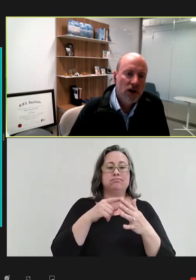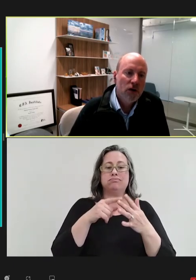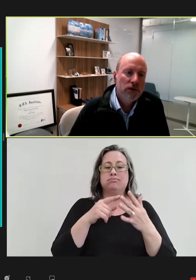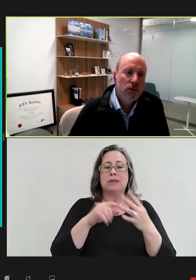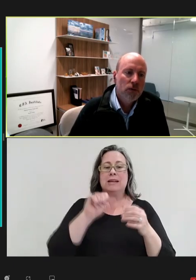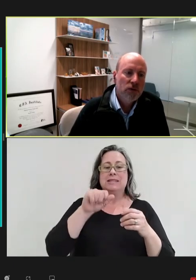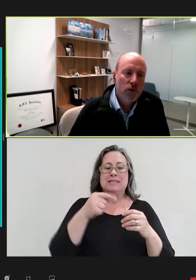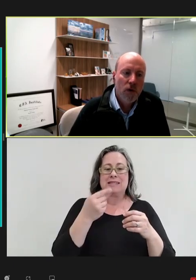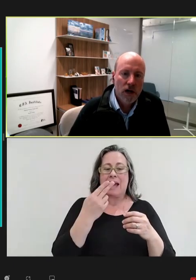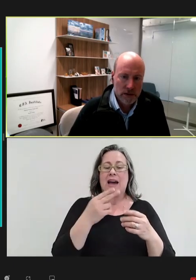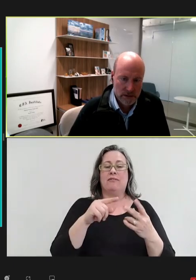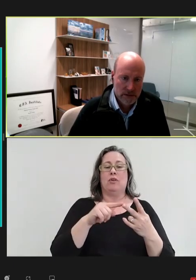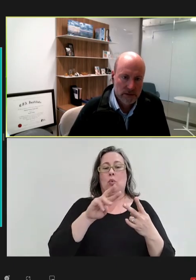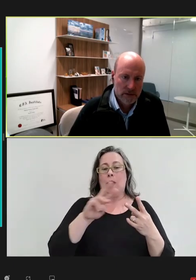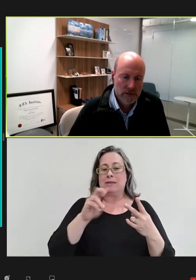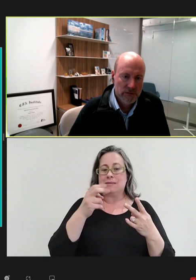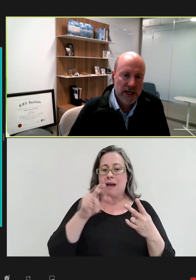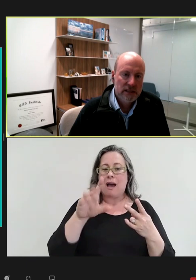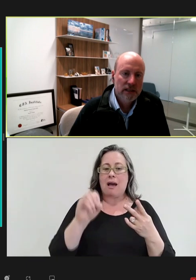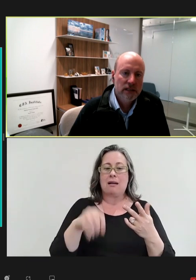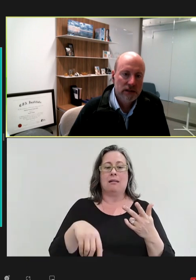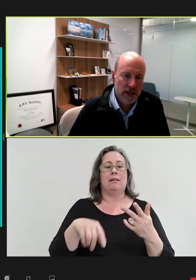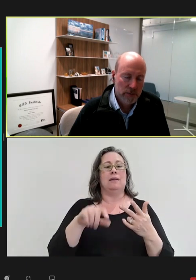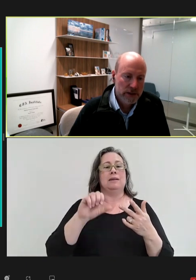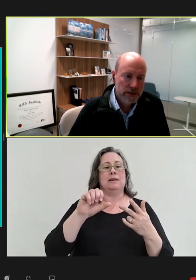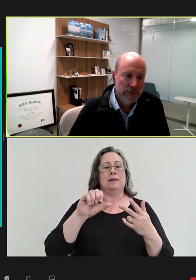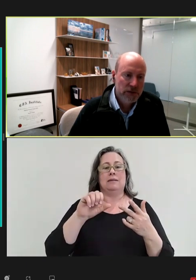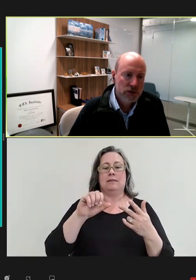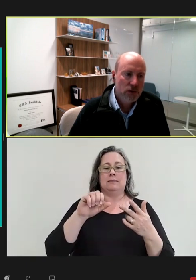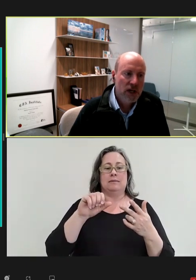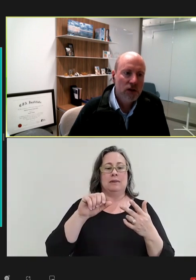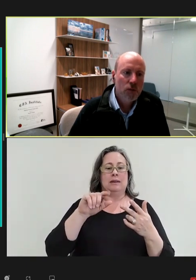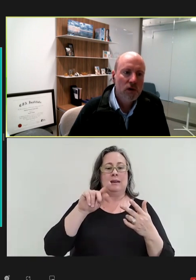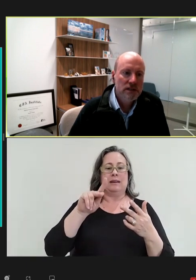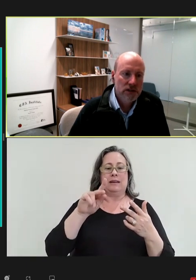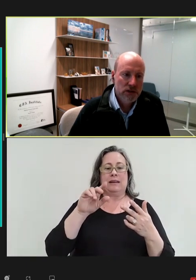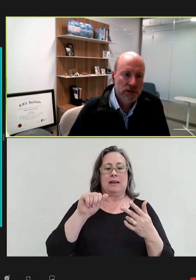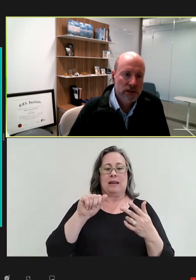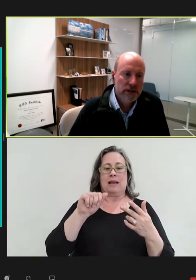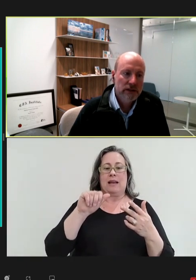all with one vaccine in development. So, a lot of ones and twos on here,